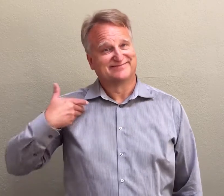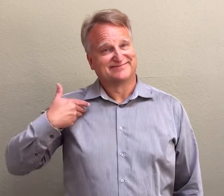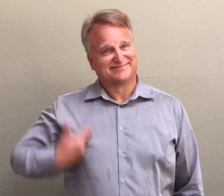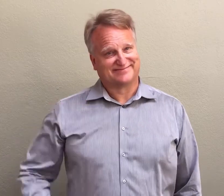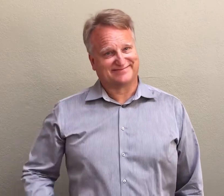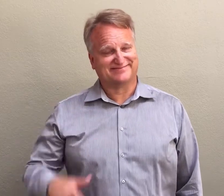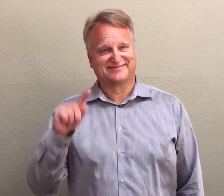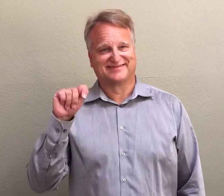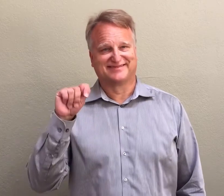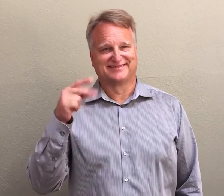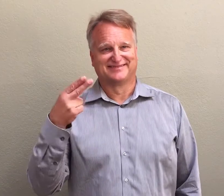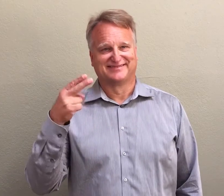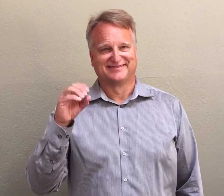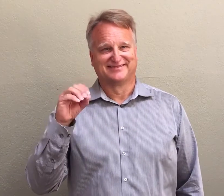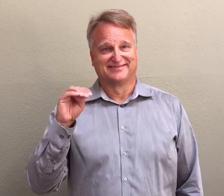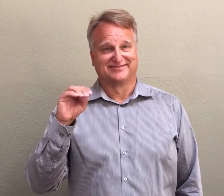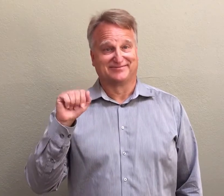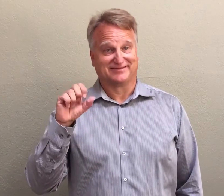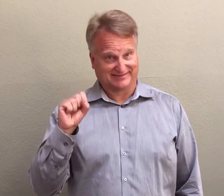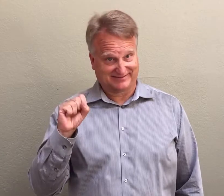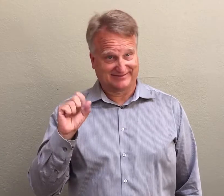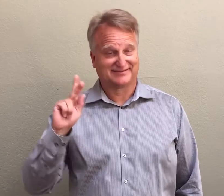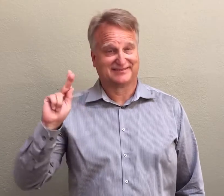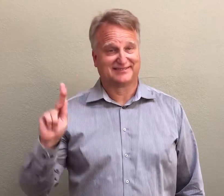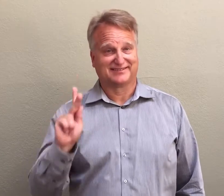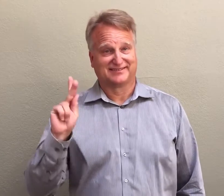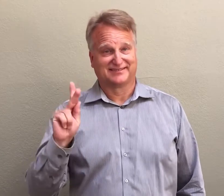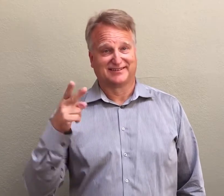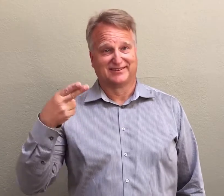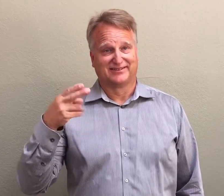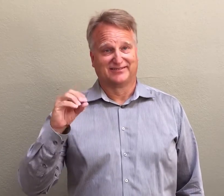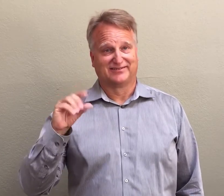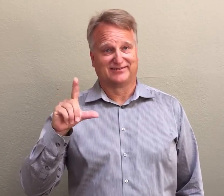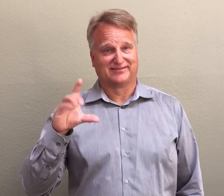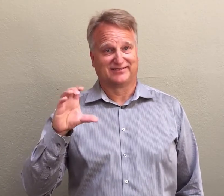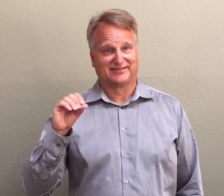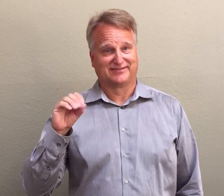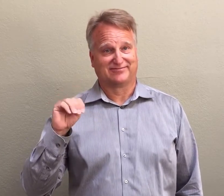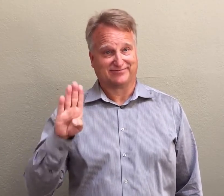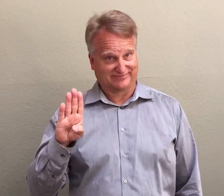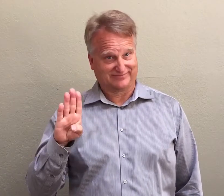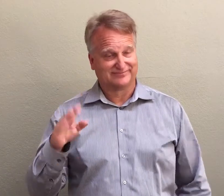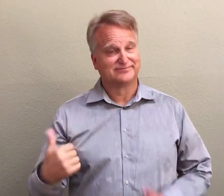I’m Thomas K. Holcomb.